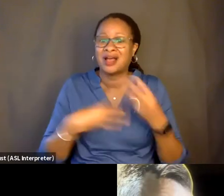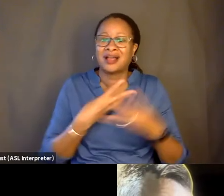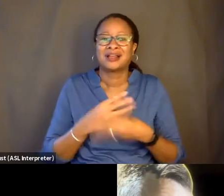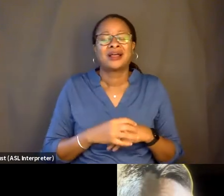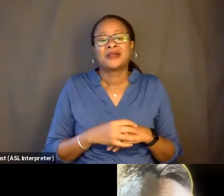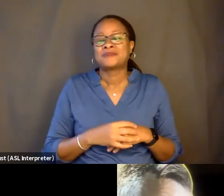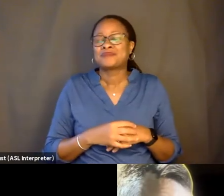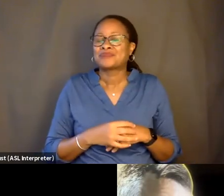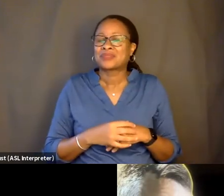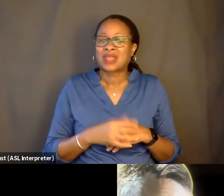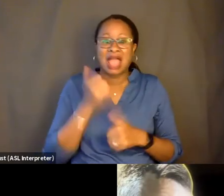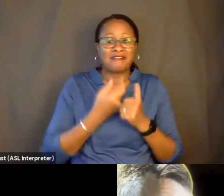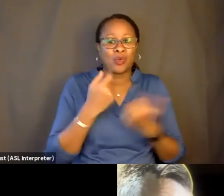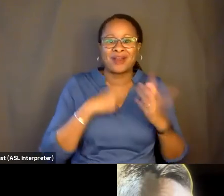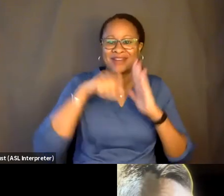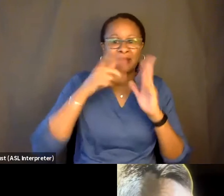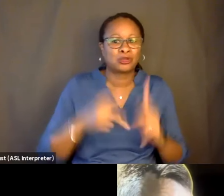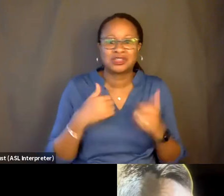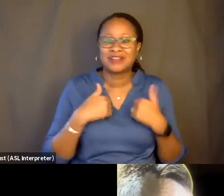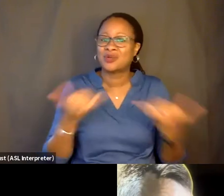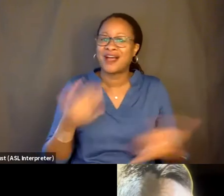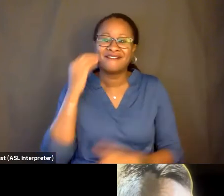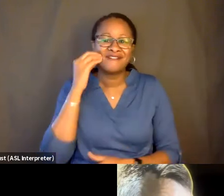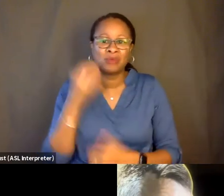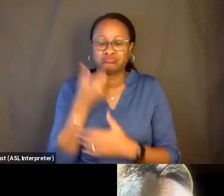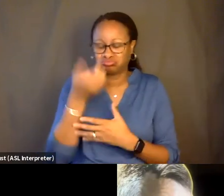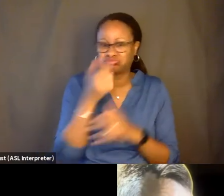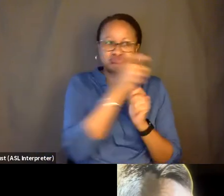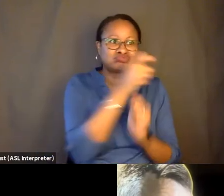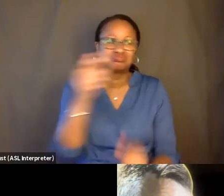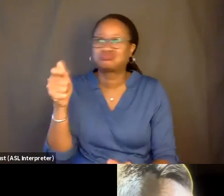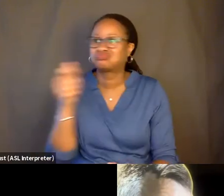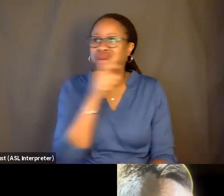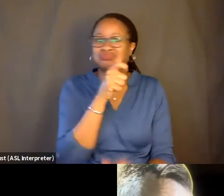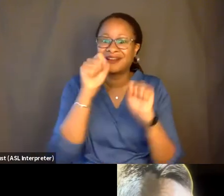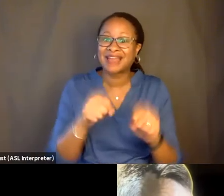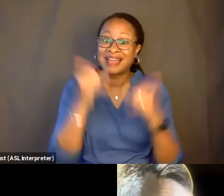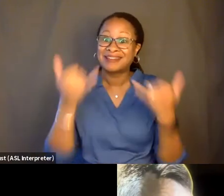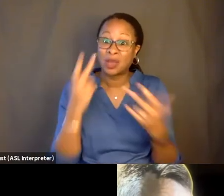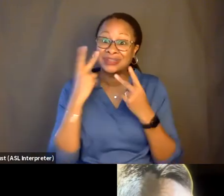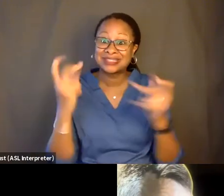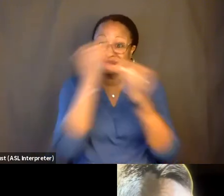that everyone's a cameraperson now, everyone's got a cell phone in their pocket. Like, we are suddenly seeing visions